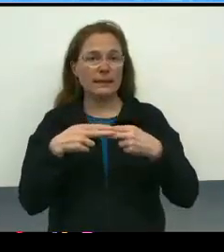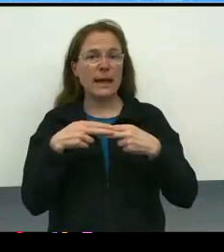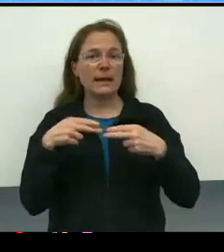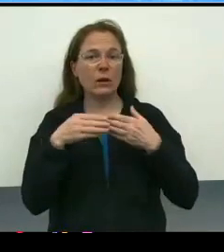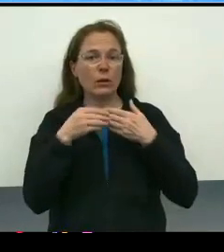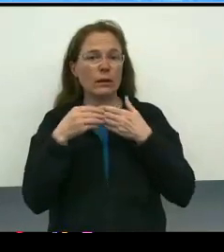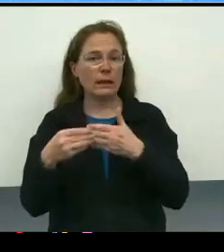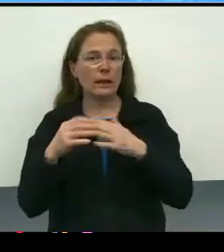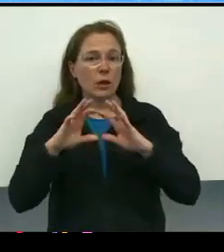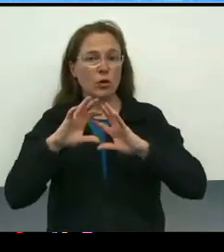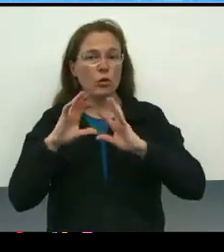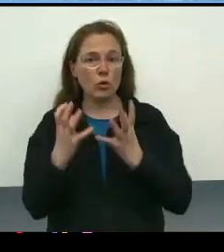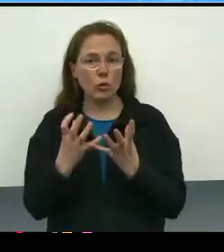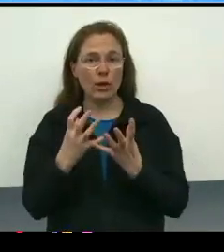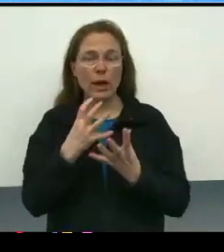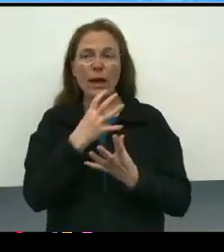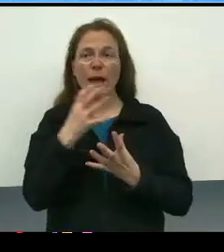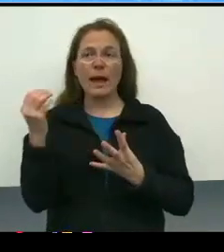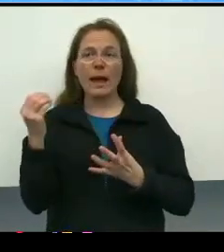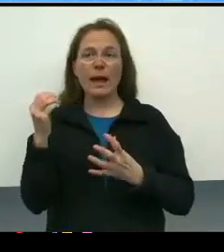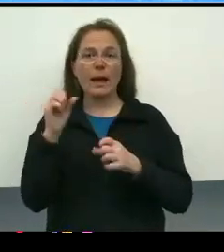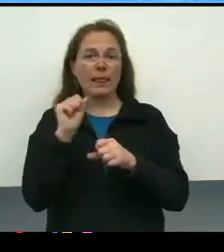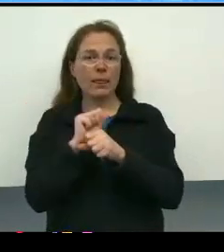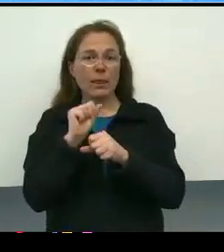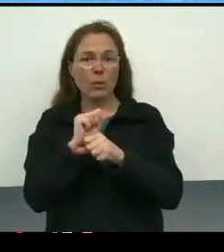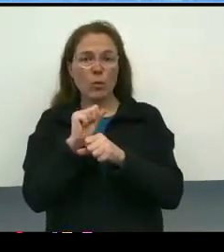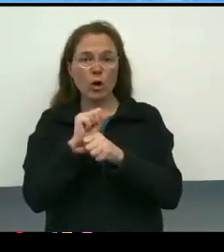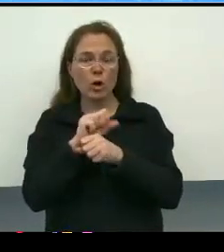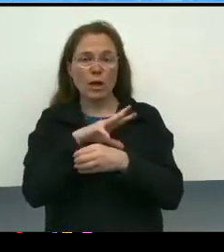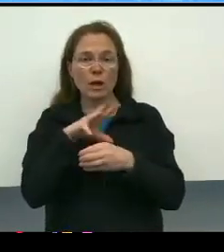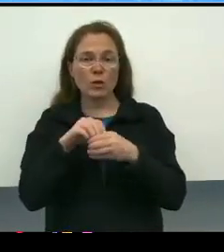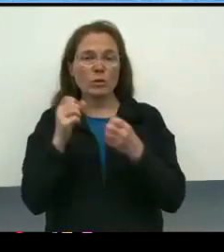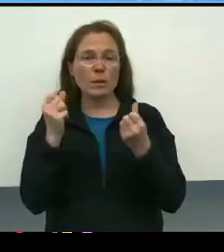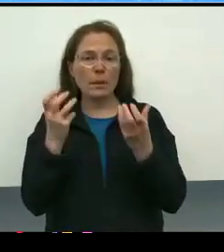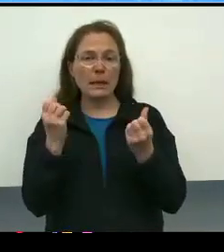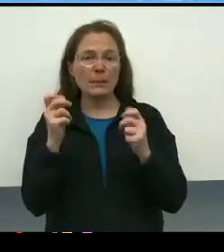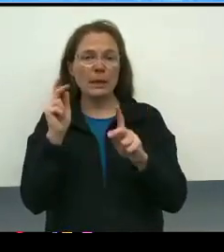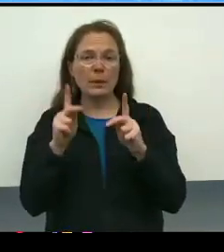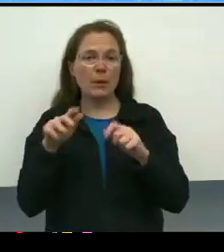and that the work streams include many, many people across the institution.